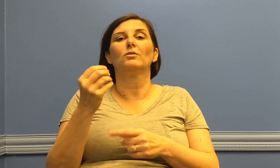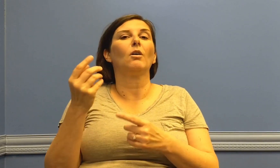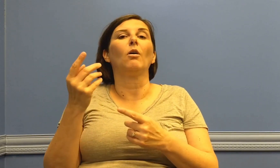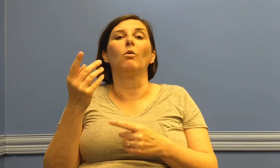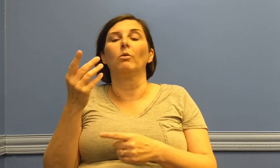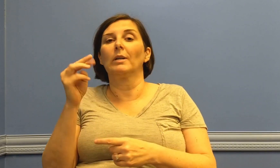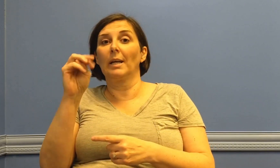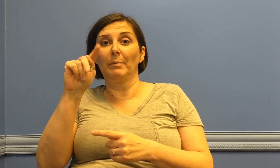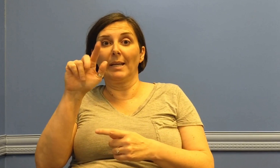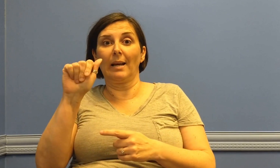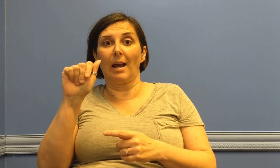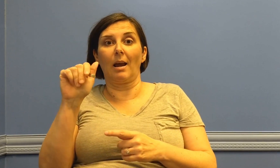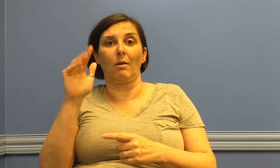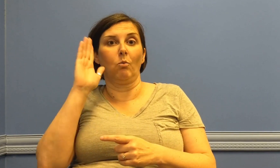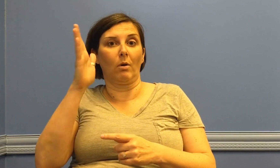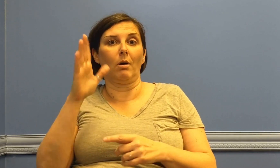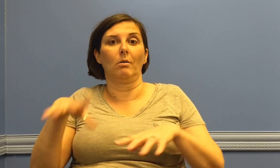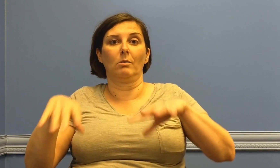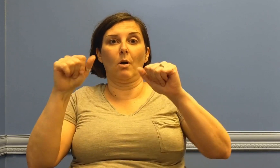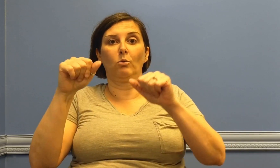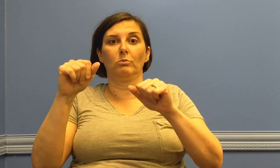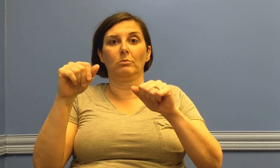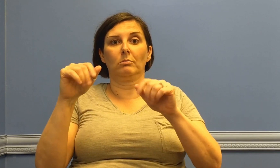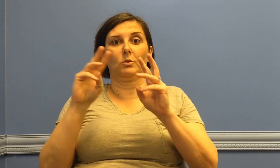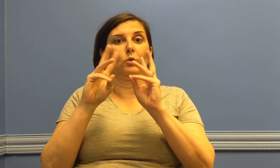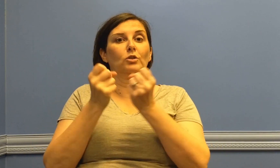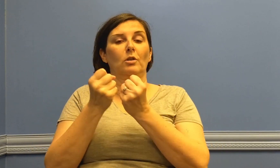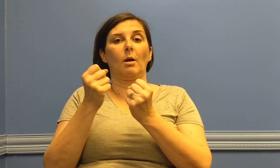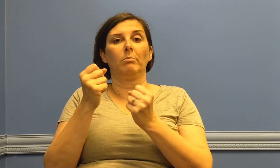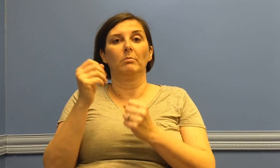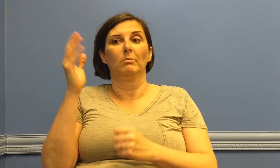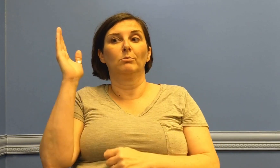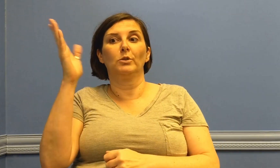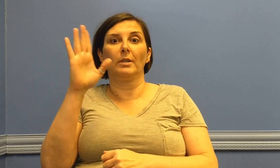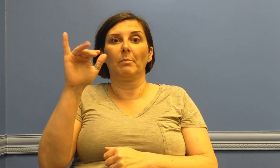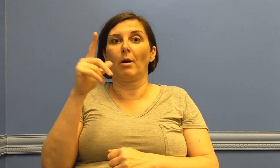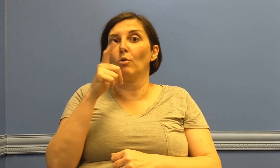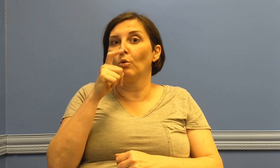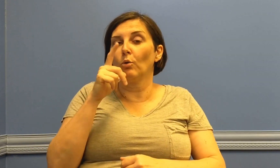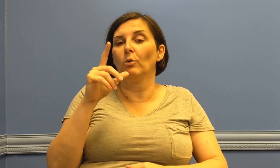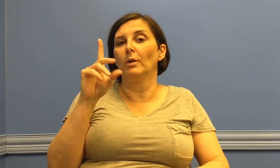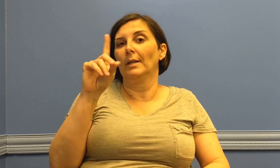MT& A will be hosting two workshops presented by David Kingsbury.